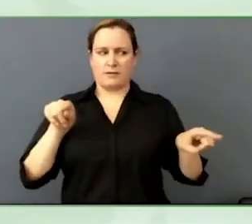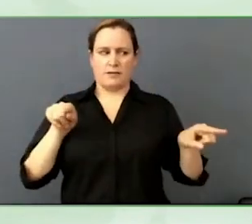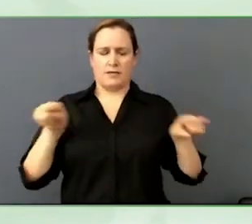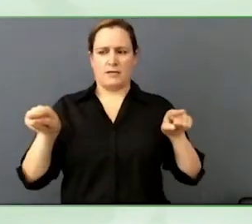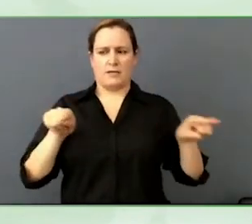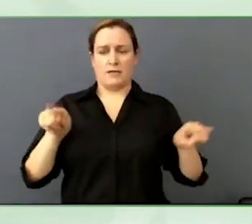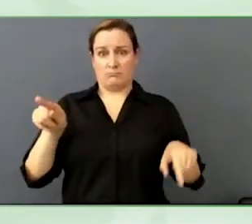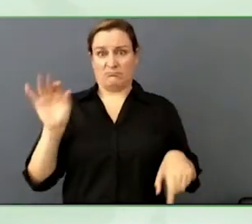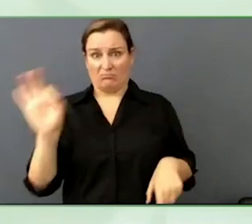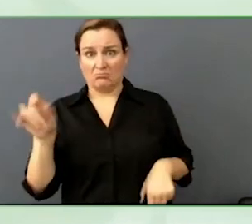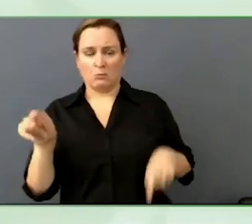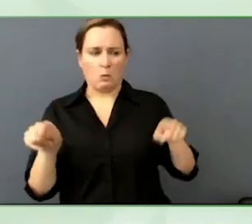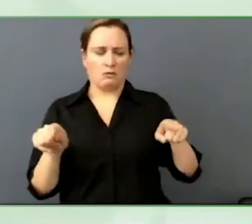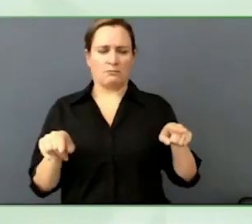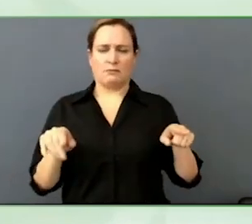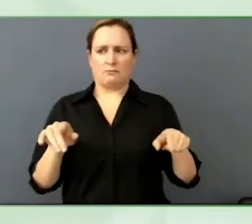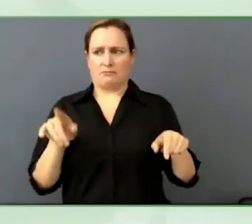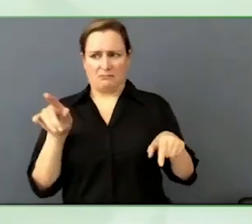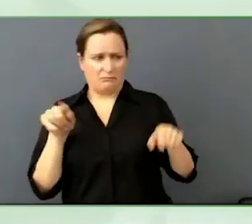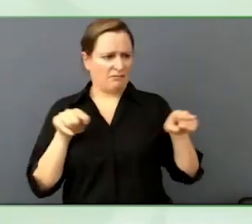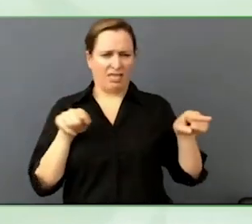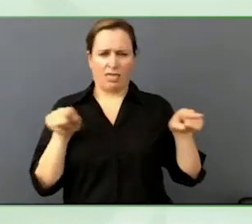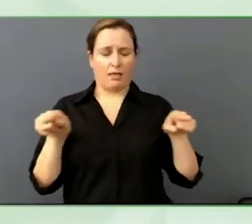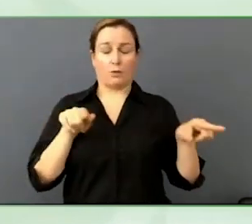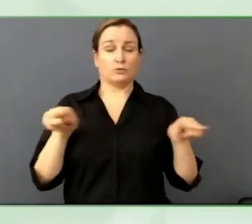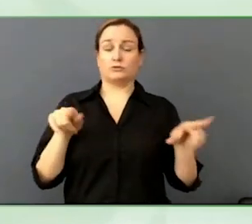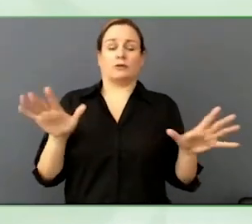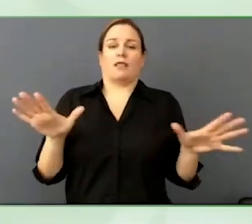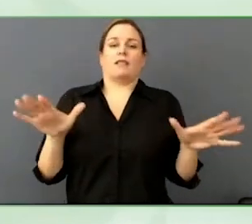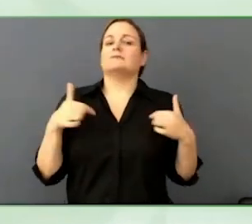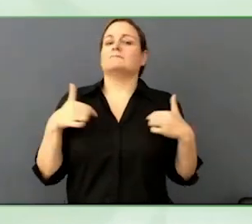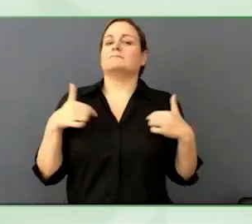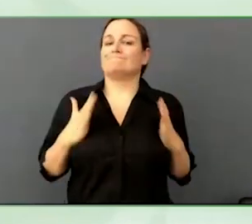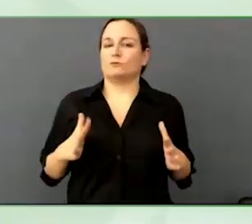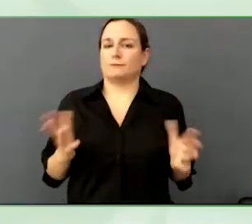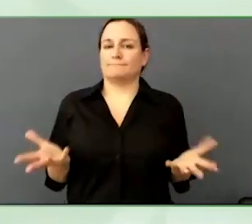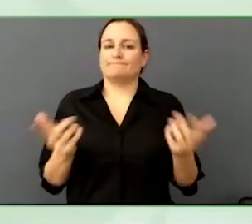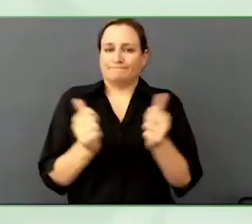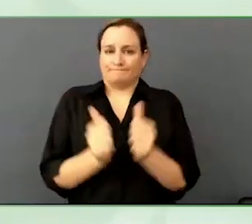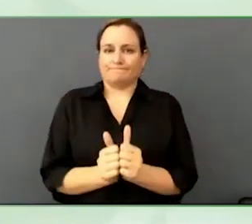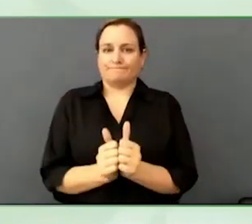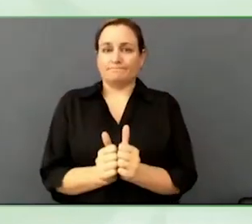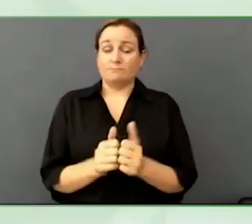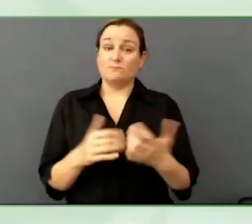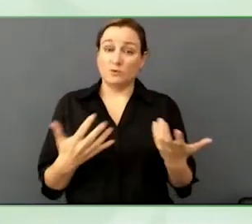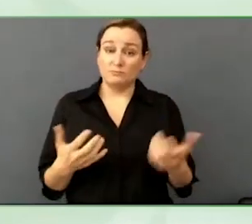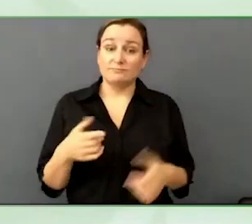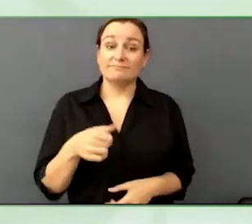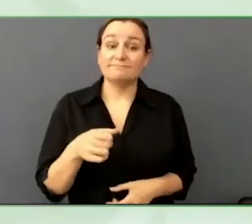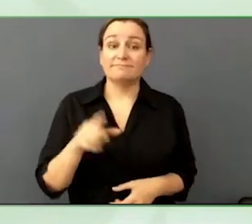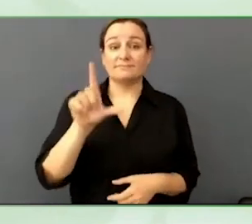in a way that makes a lot of sense. I think life is one of the most interesting examples where little